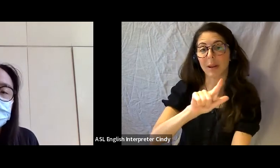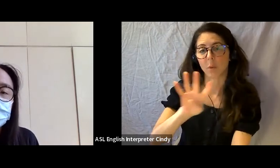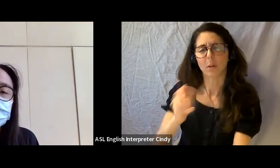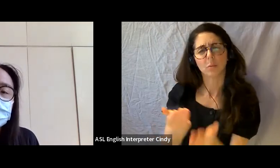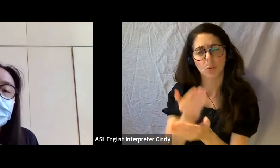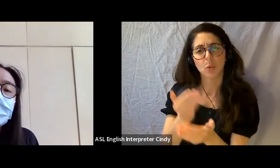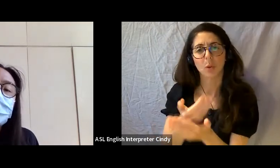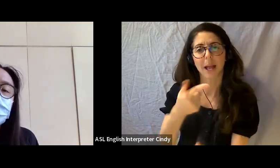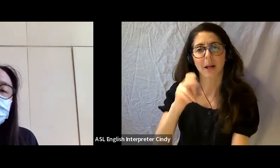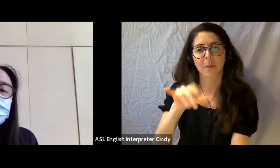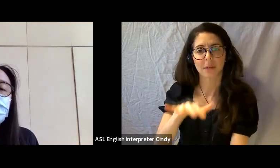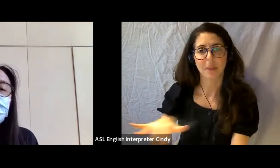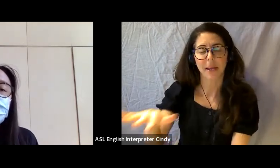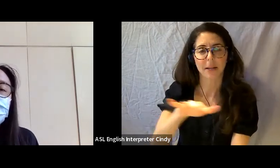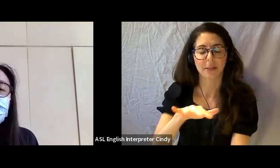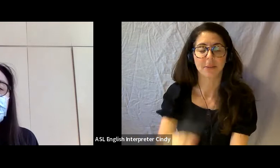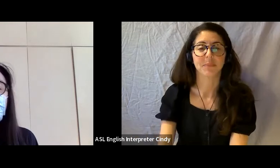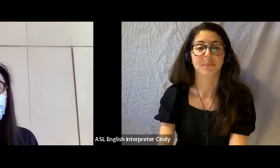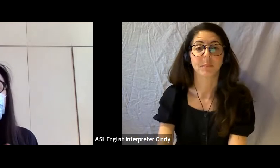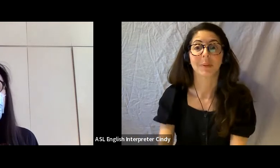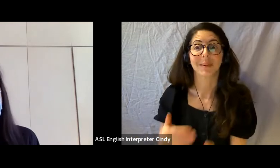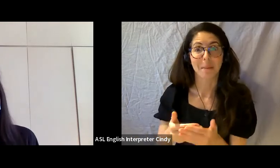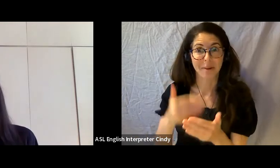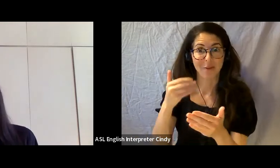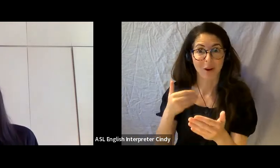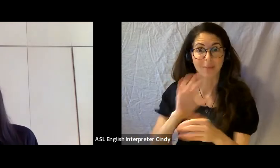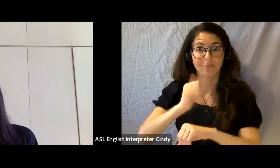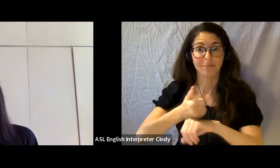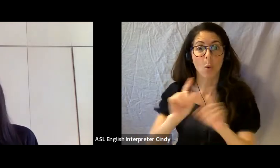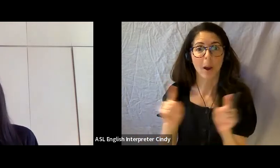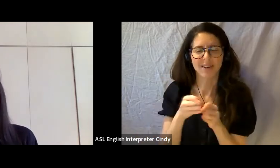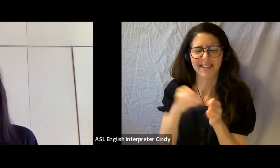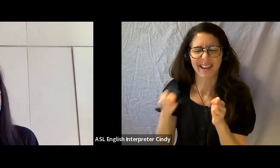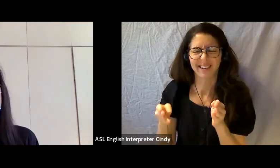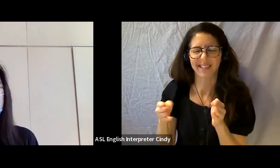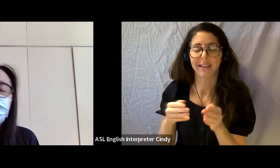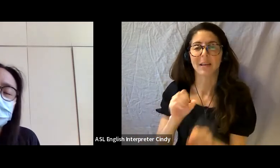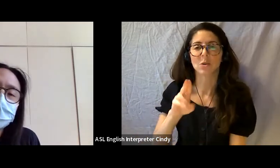Previous to that we were located right next door, at suite 122, which was a smaller space.